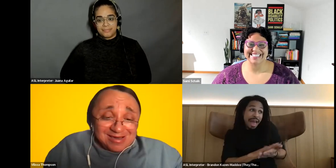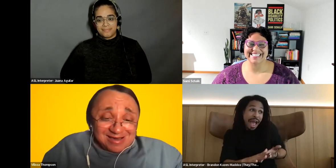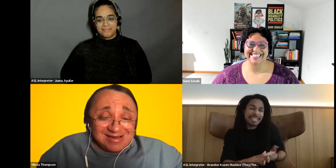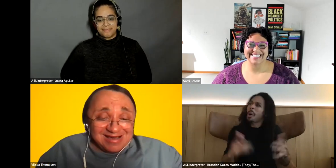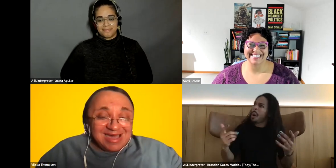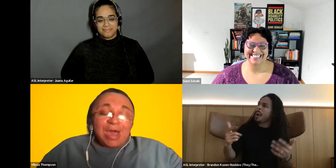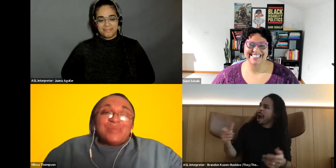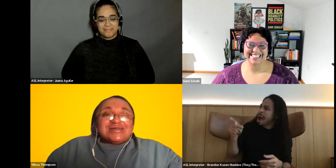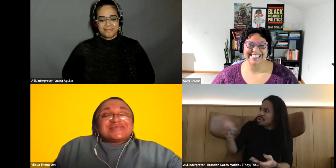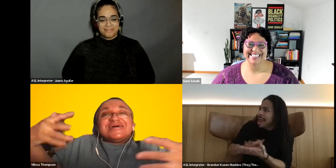Vilissa Thompson: but